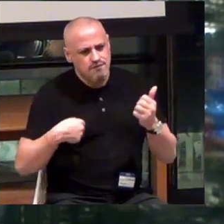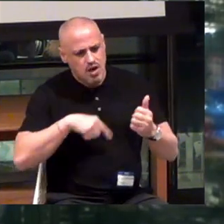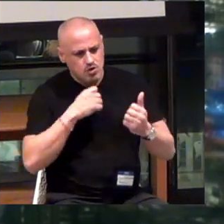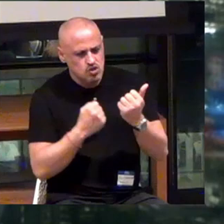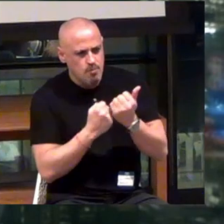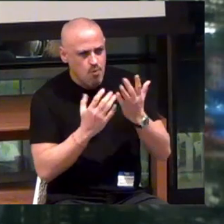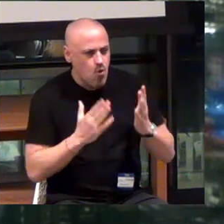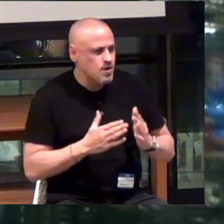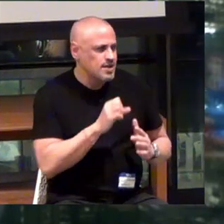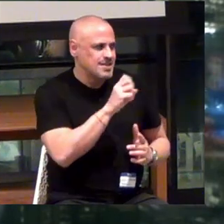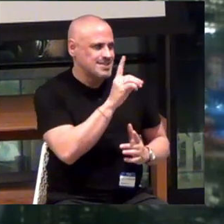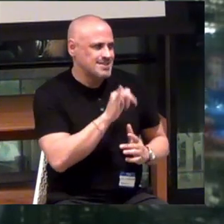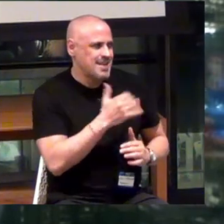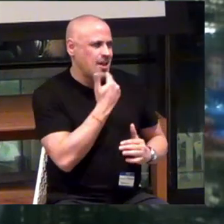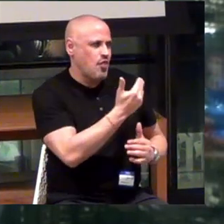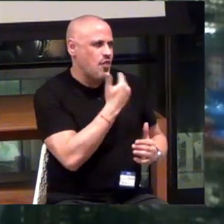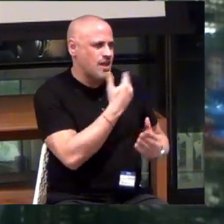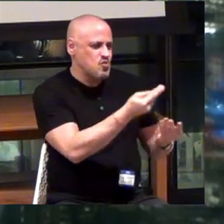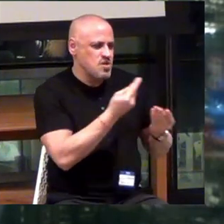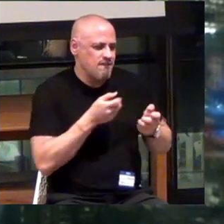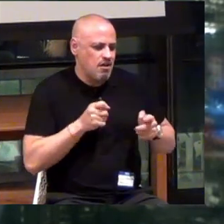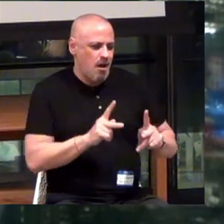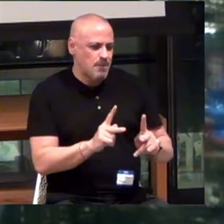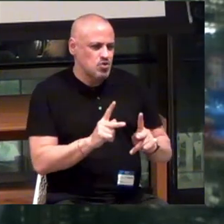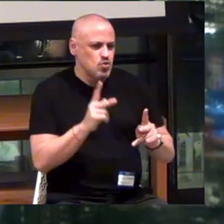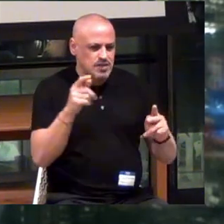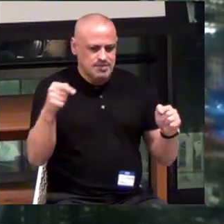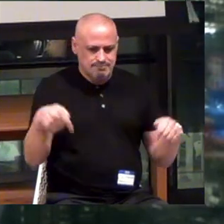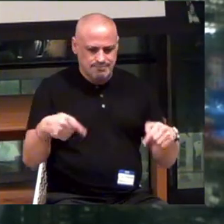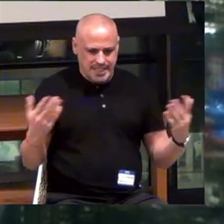Sandy, thank you for giving us the opportunity to be here.